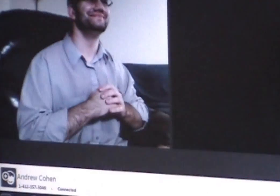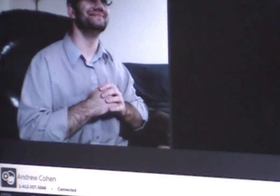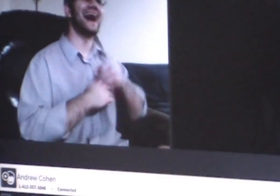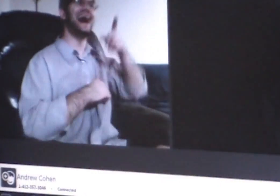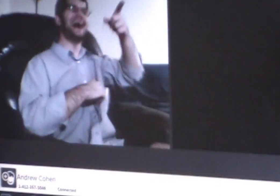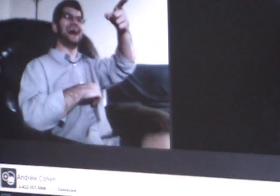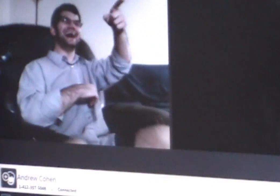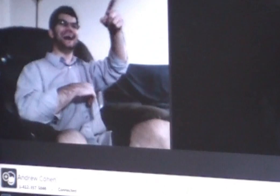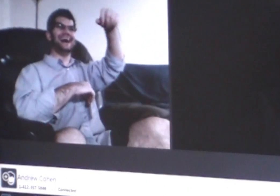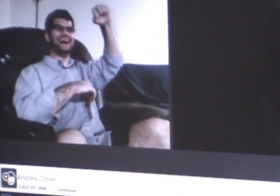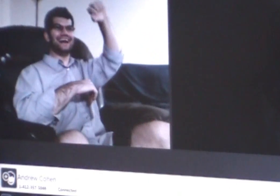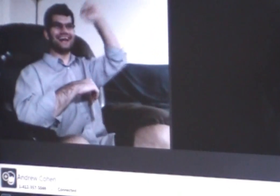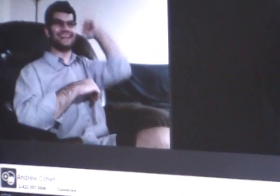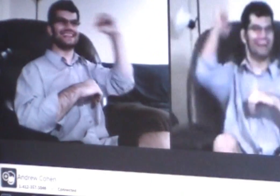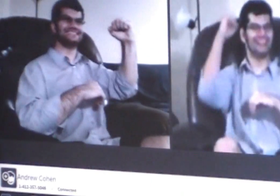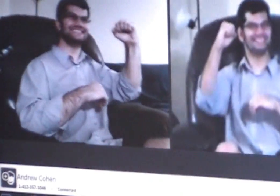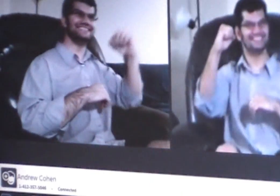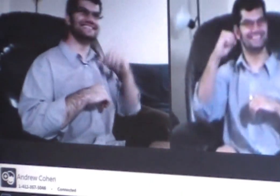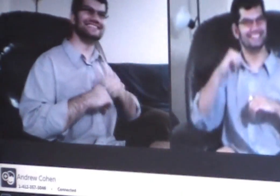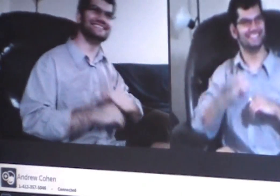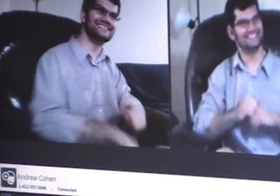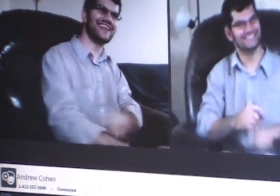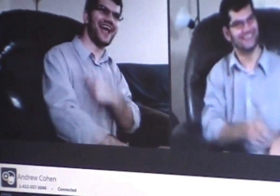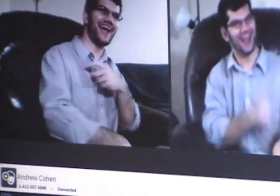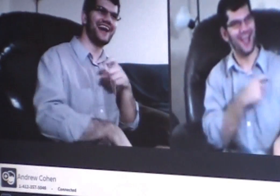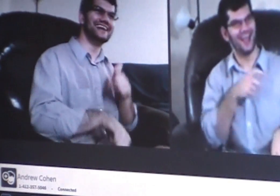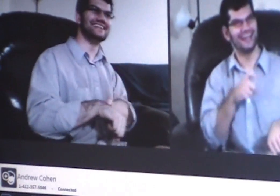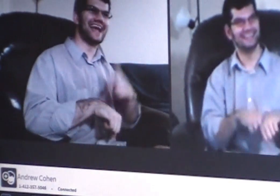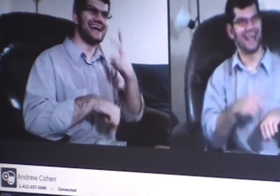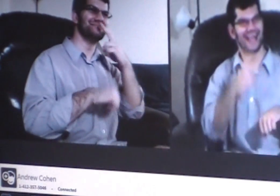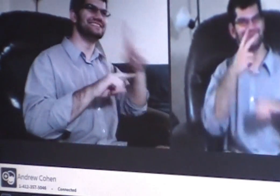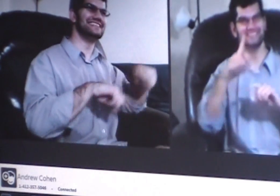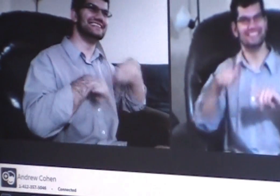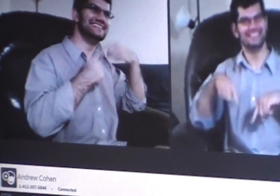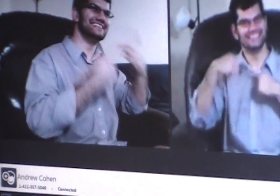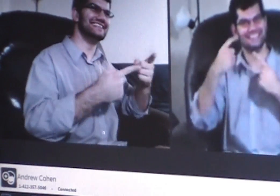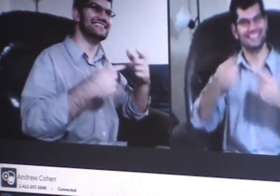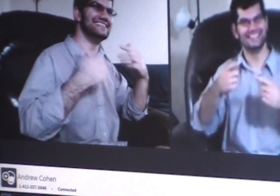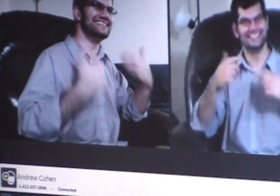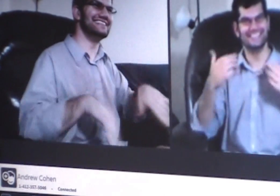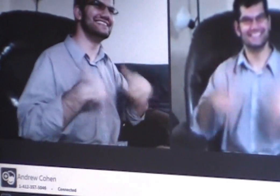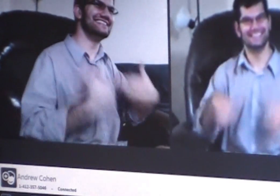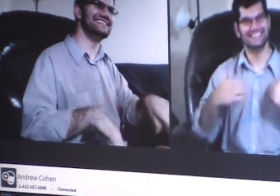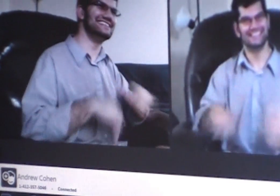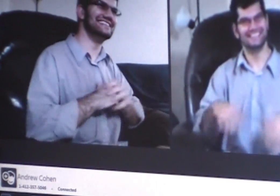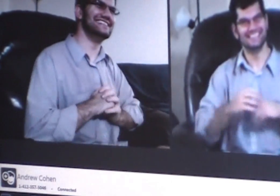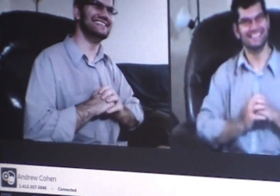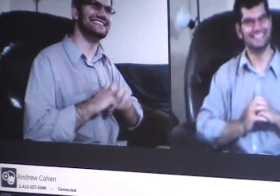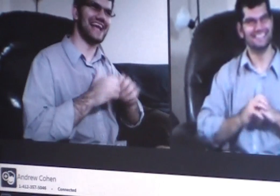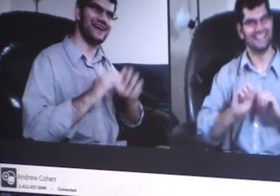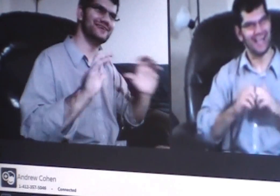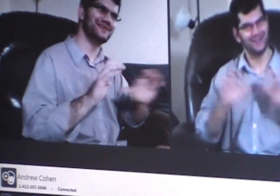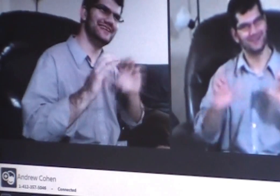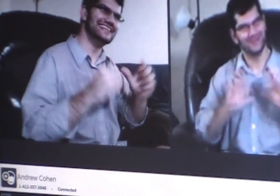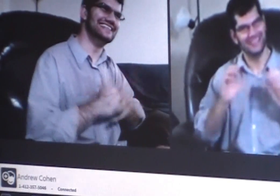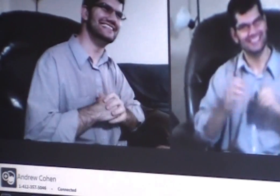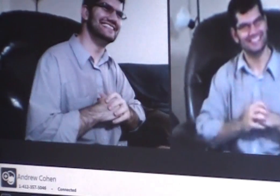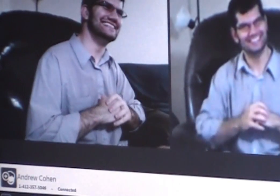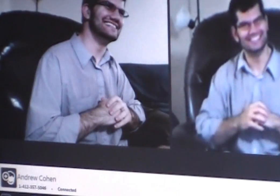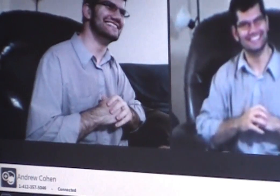Hey! How are you doing?? It's been awhile!